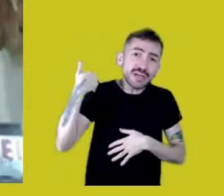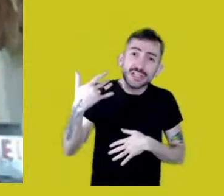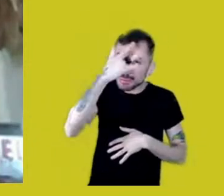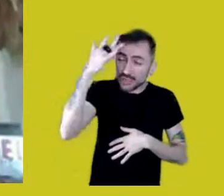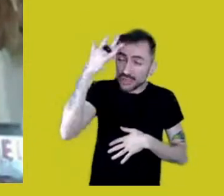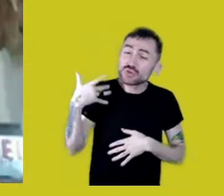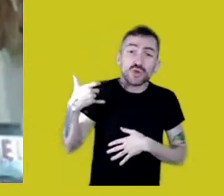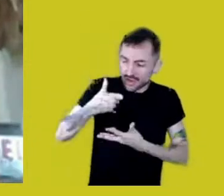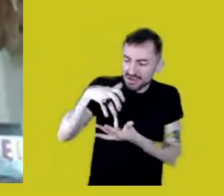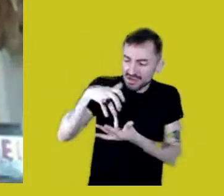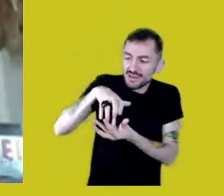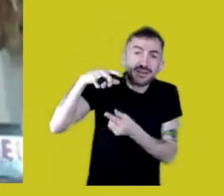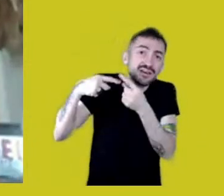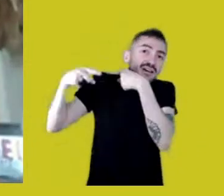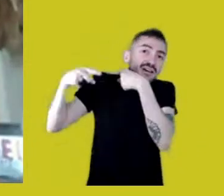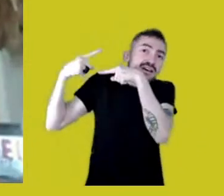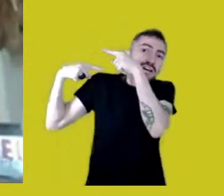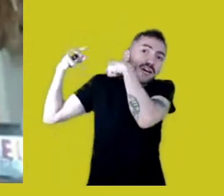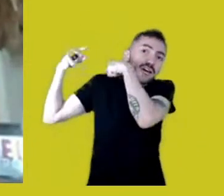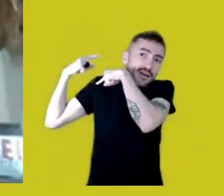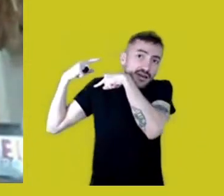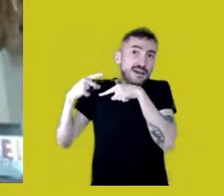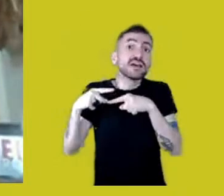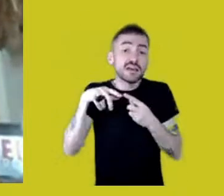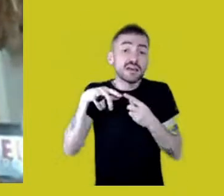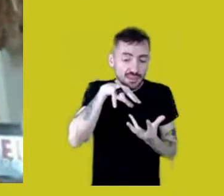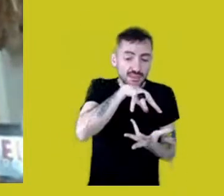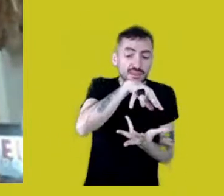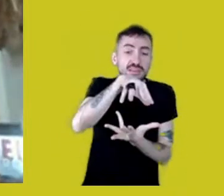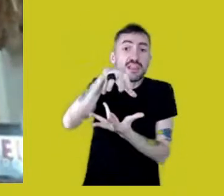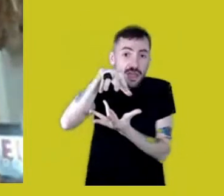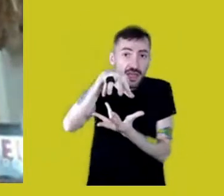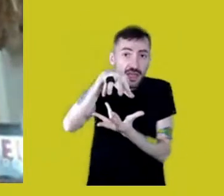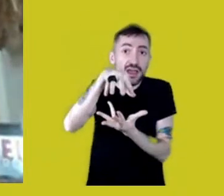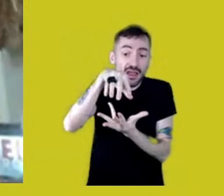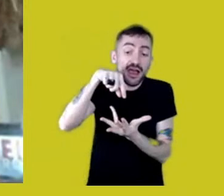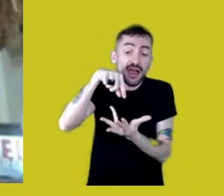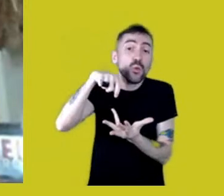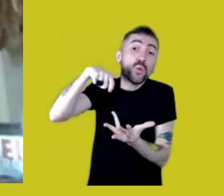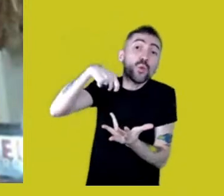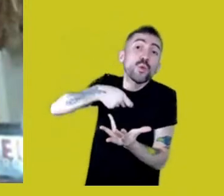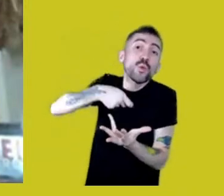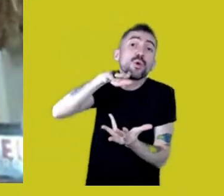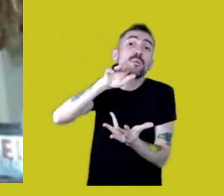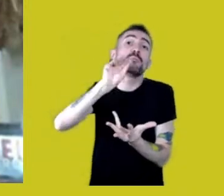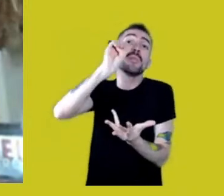Mother Earth is crying for help.